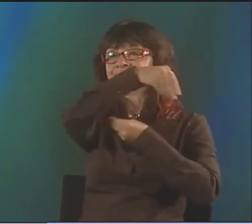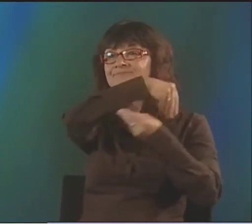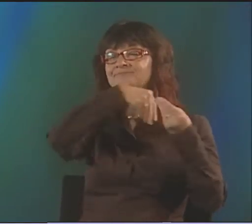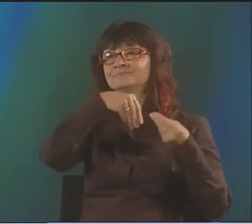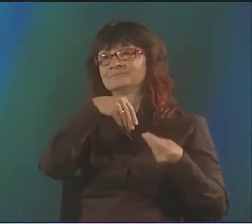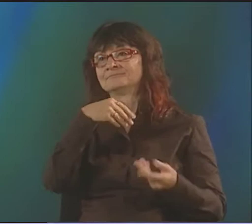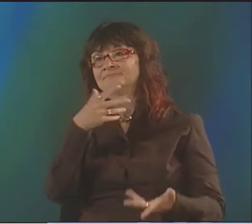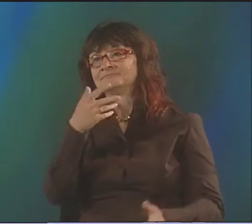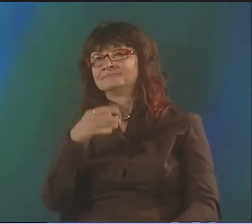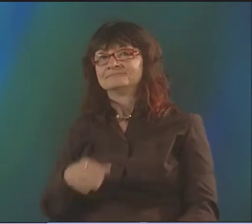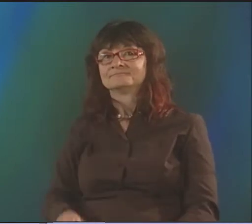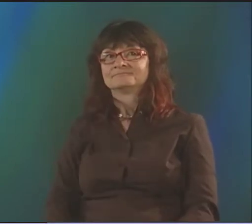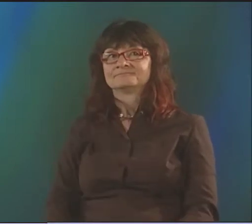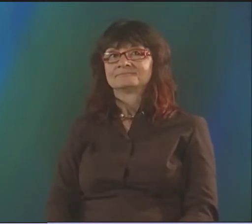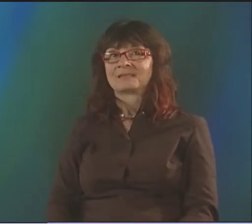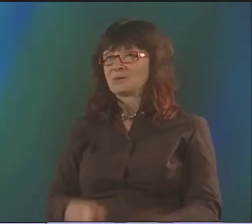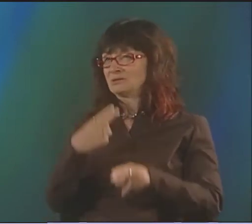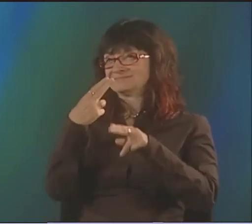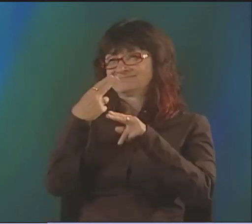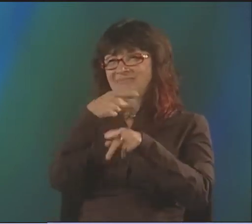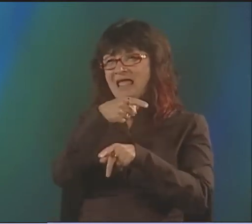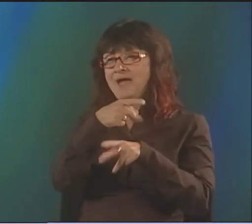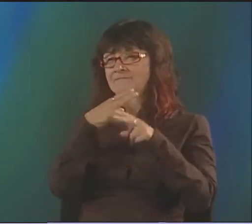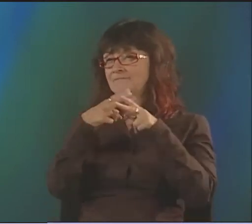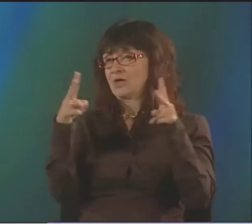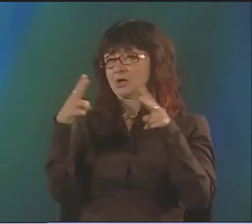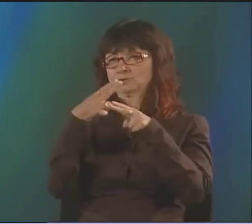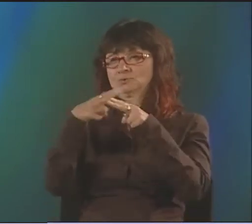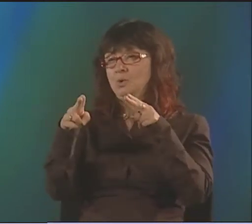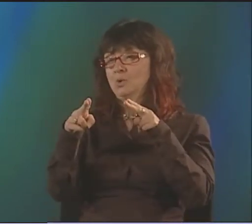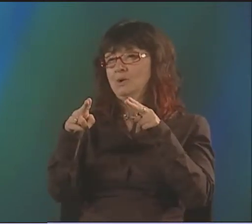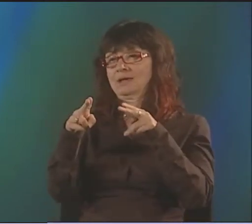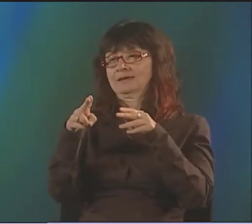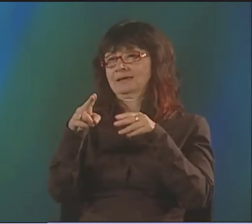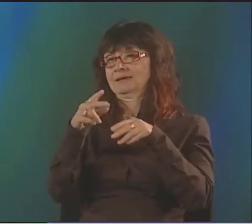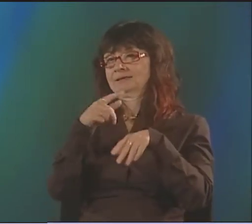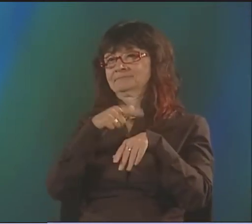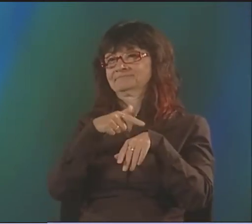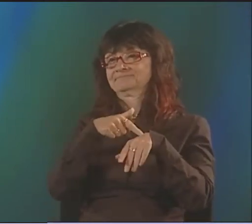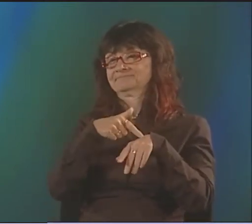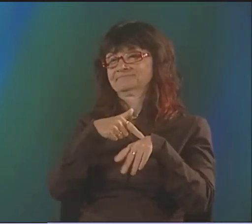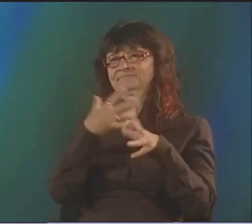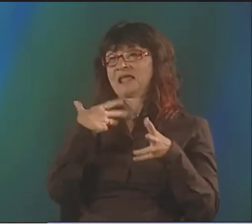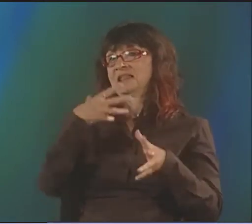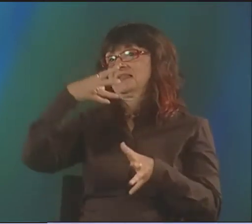AND HE WOULD SIGN IT, OR KENNY WOULD SIGN SOMETHING, AND PETER WOULD ACTUALLY VOICE IT.